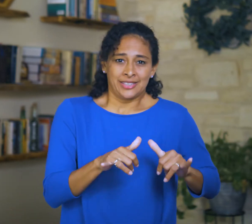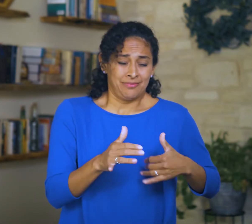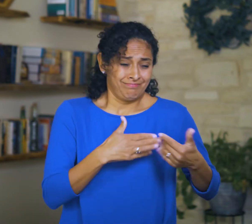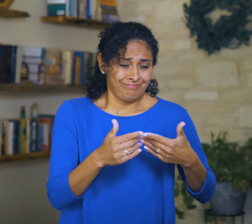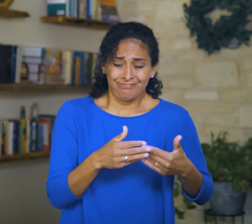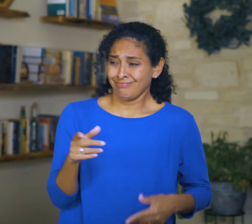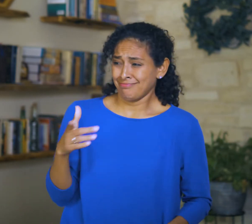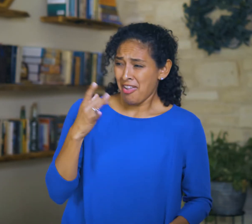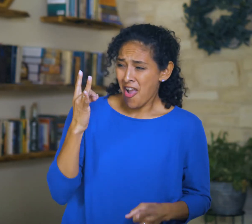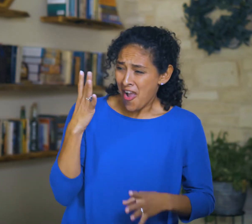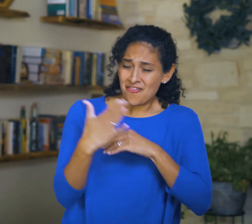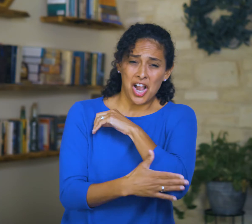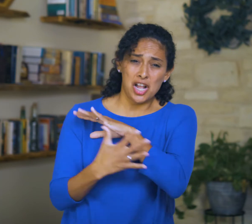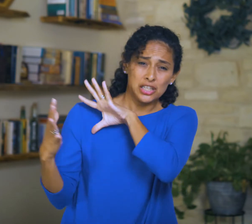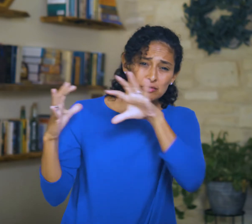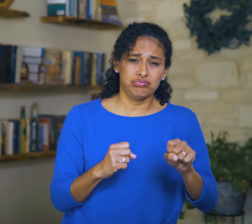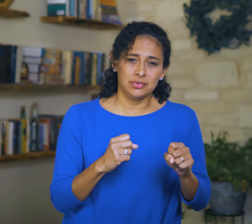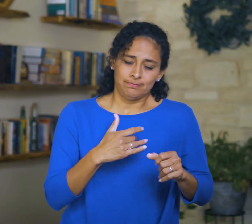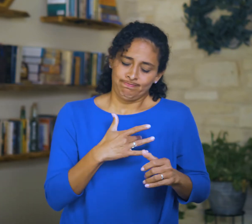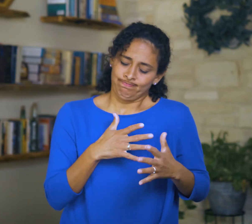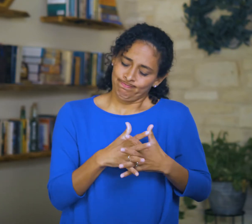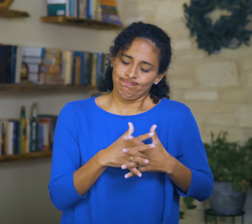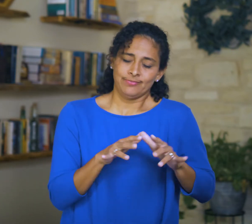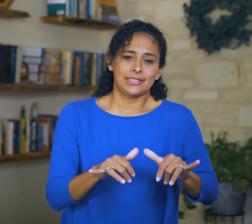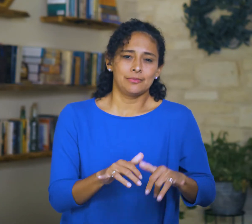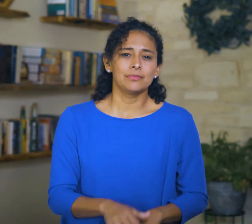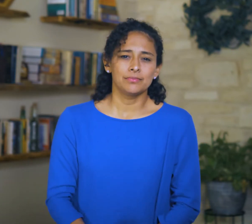when a wicked nation prevails over them.